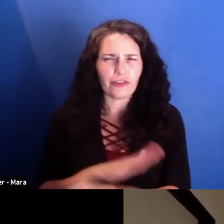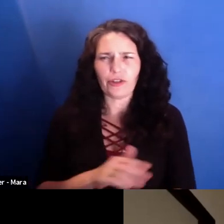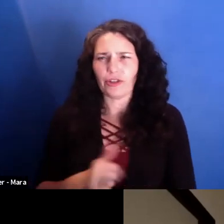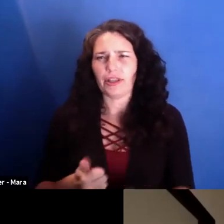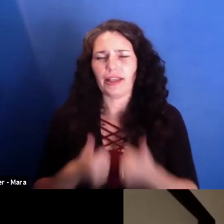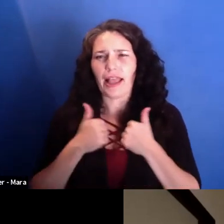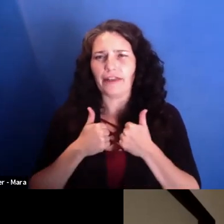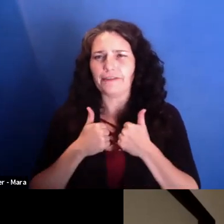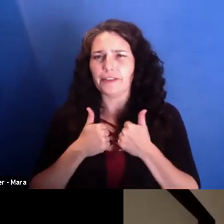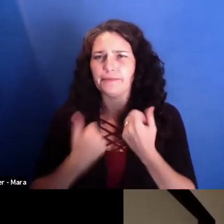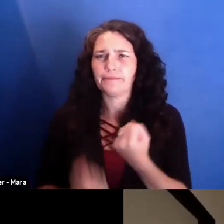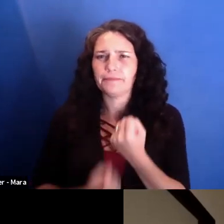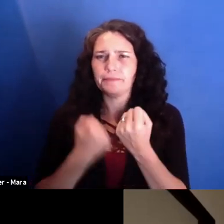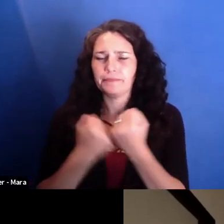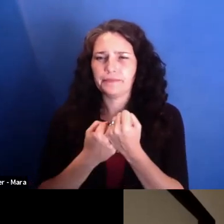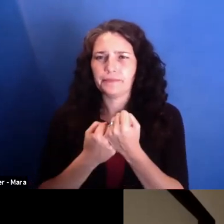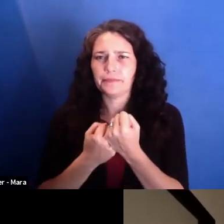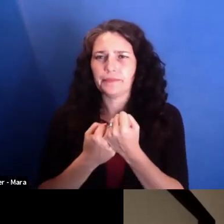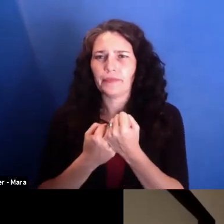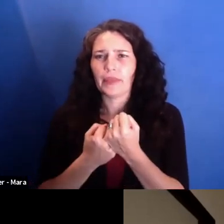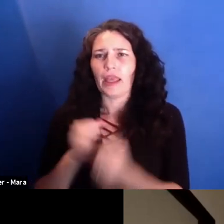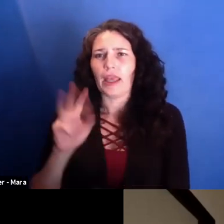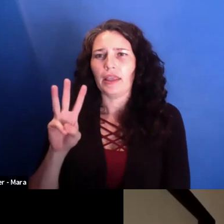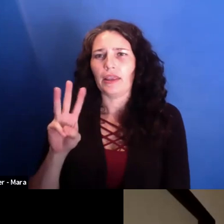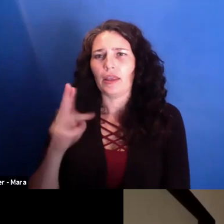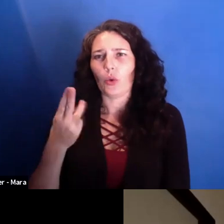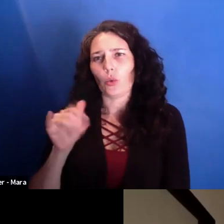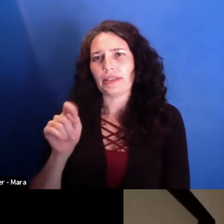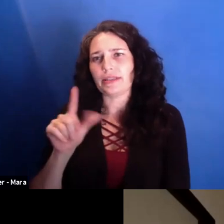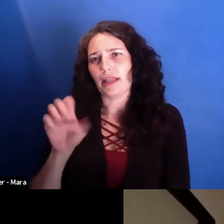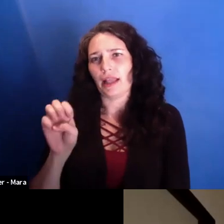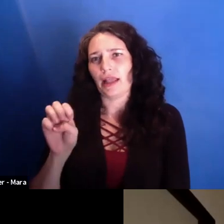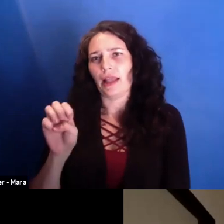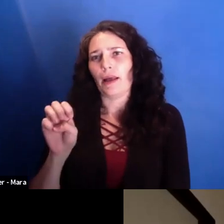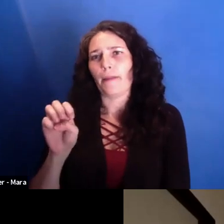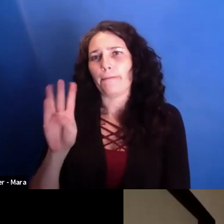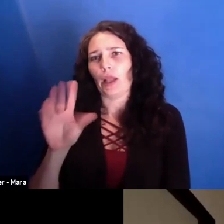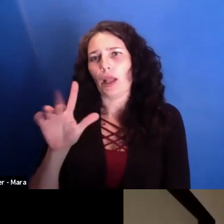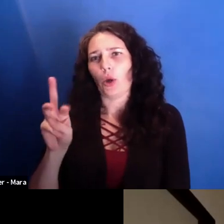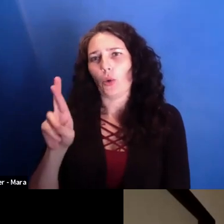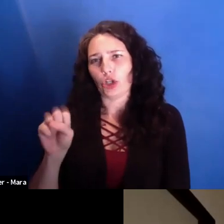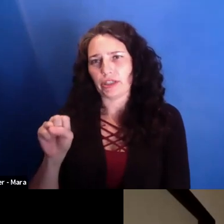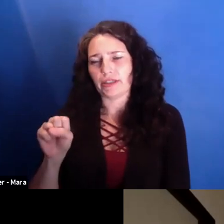Because one woman, the whistleblower, changed the whole course of 2016 in Romania because she had the courage.